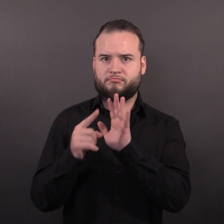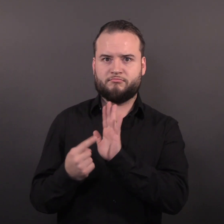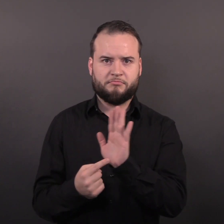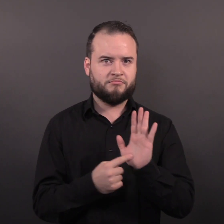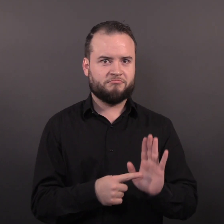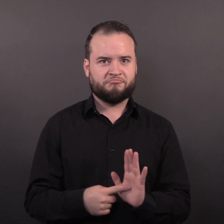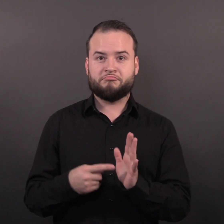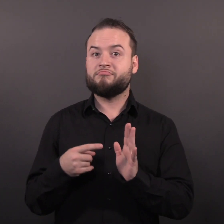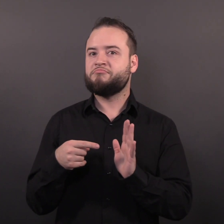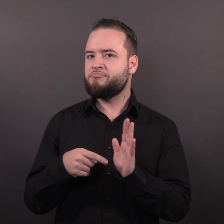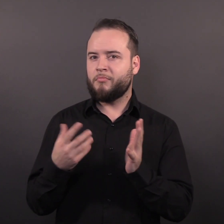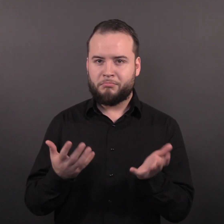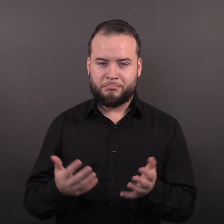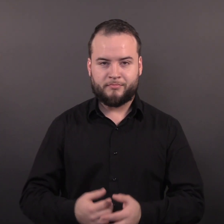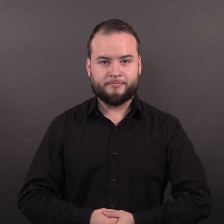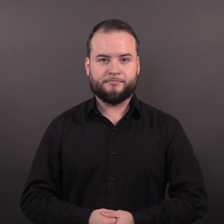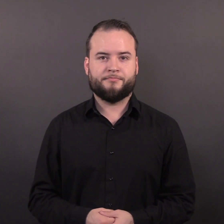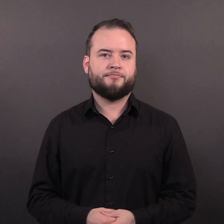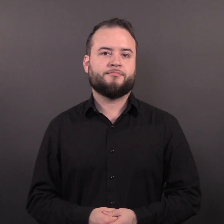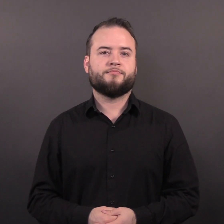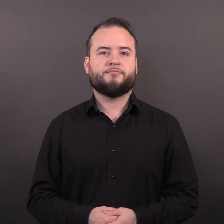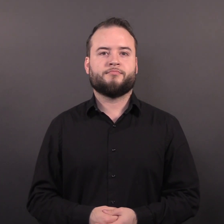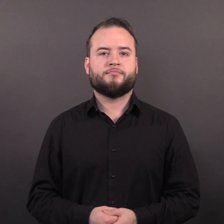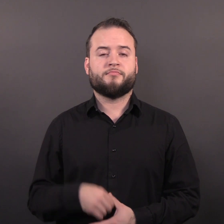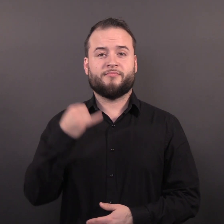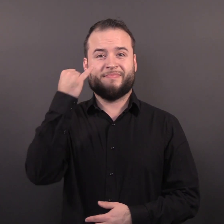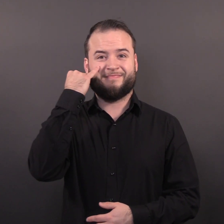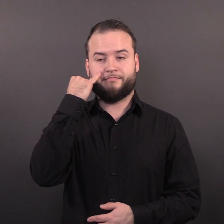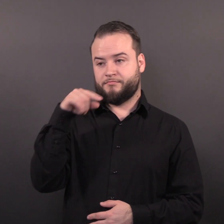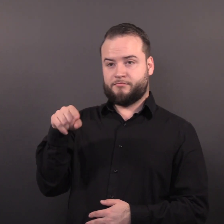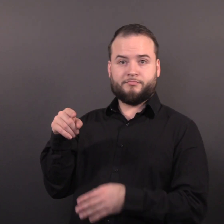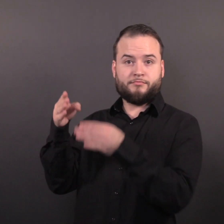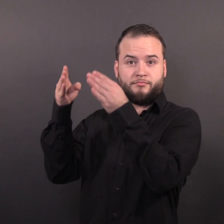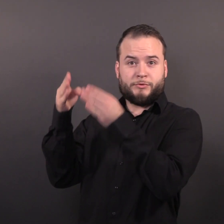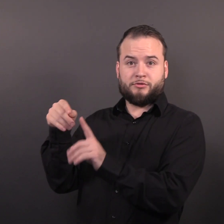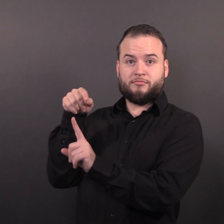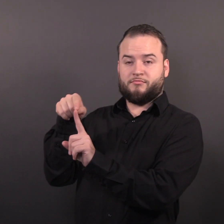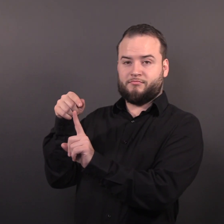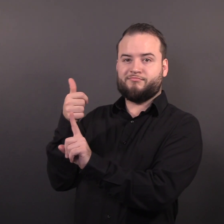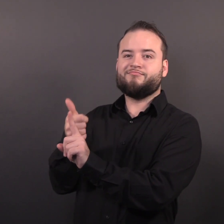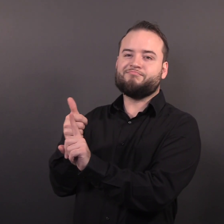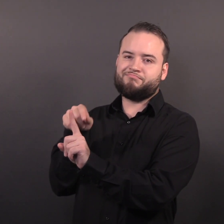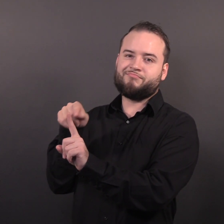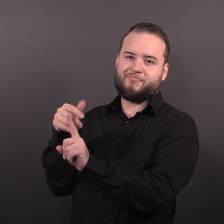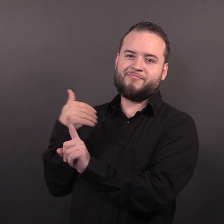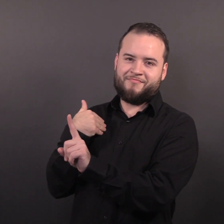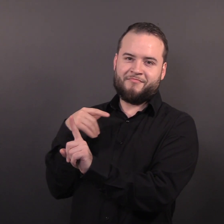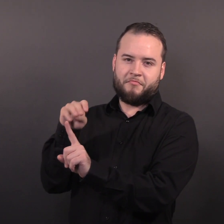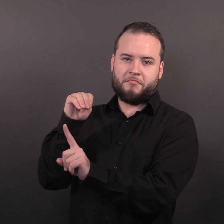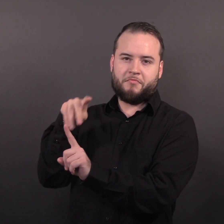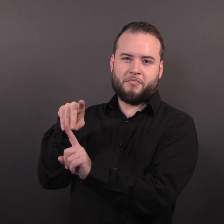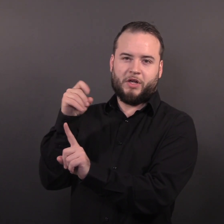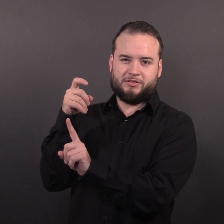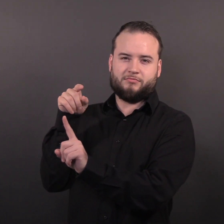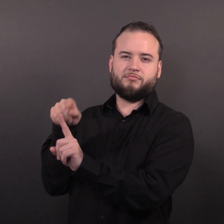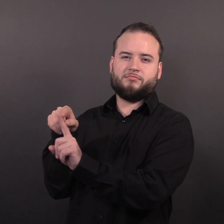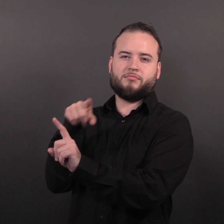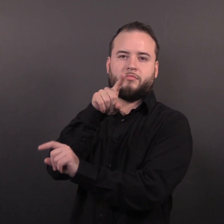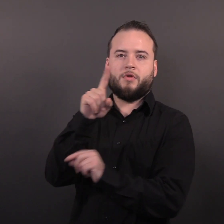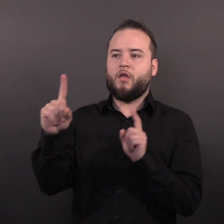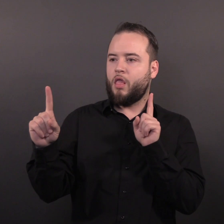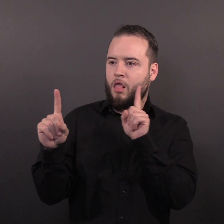If you are exposed to someone with monkeypox you could develop symptoms up to 21 days later.